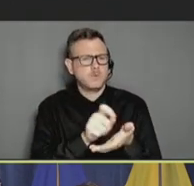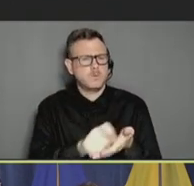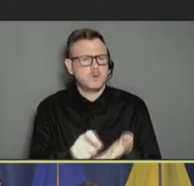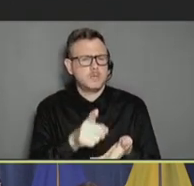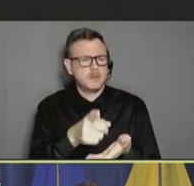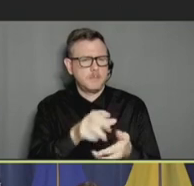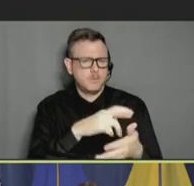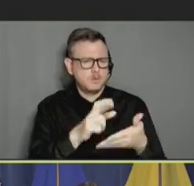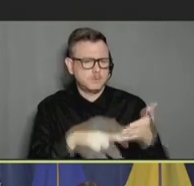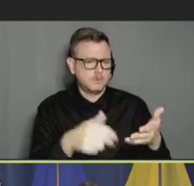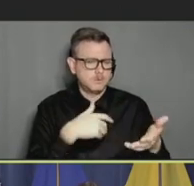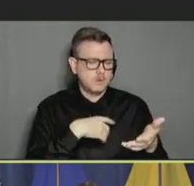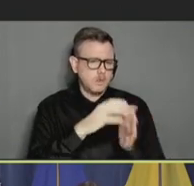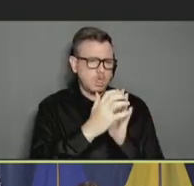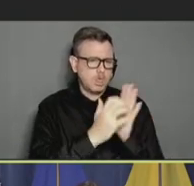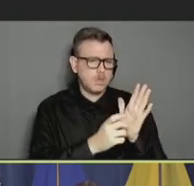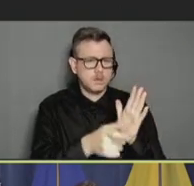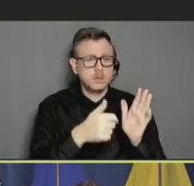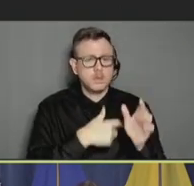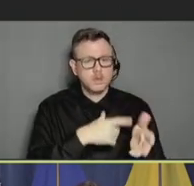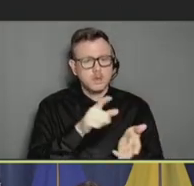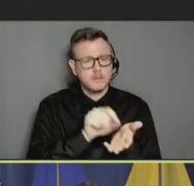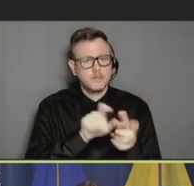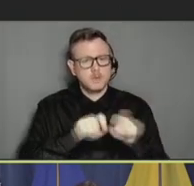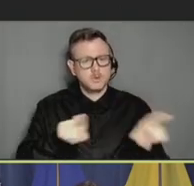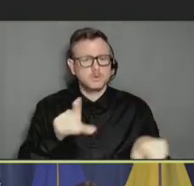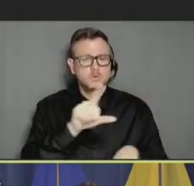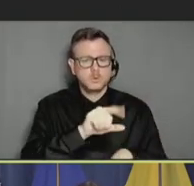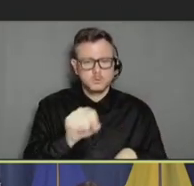results. It was published in December 2020, although we wrote it a little bit before.